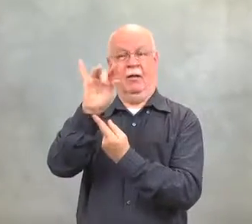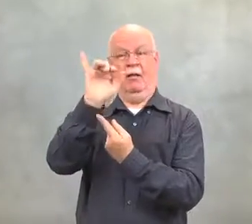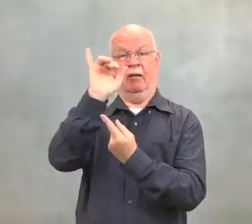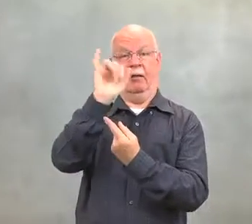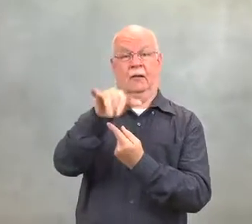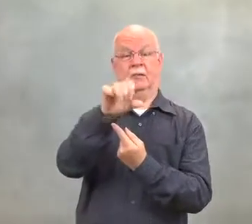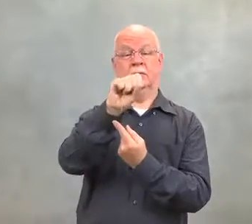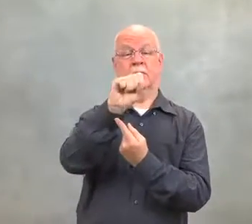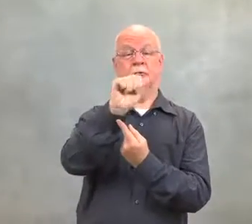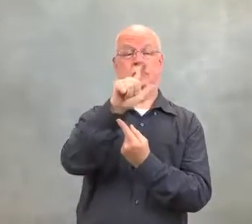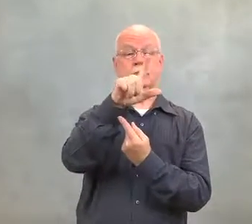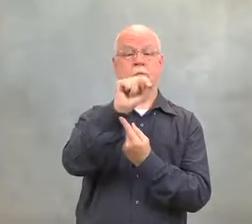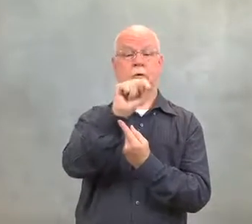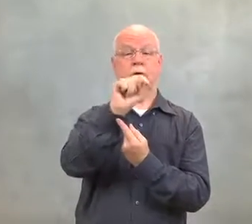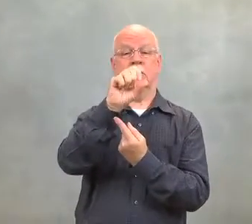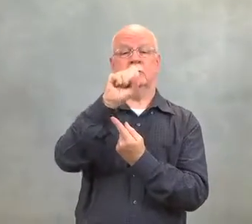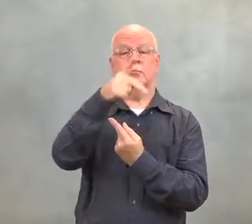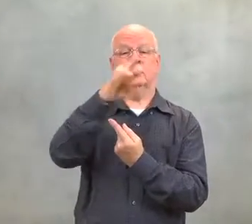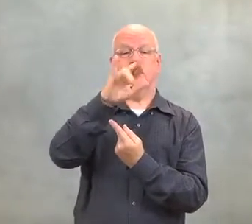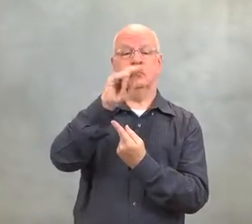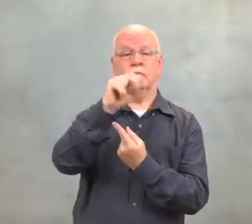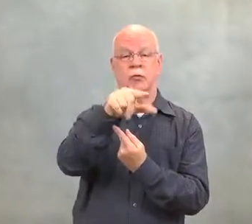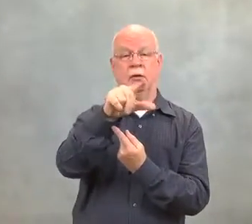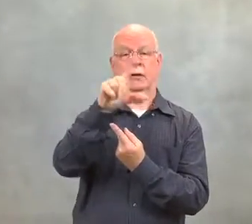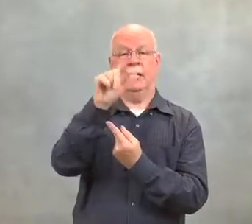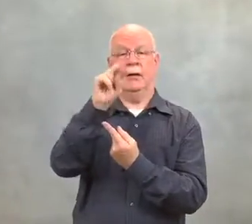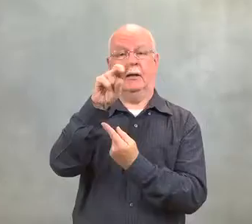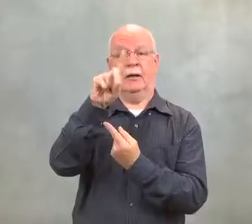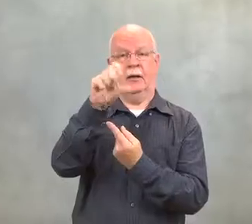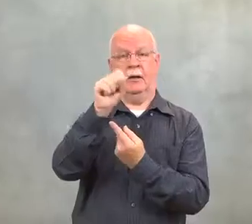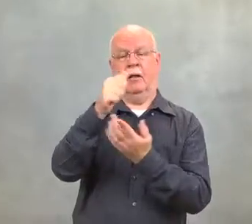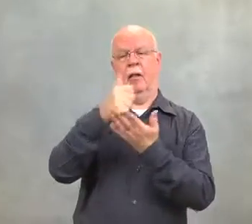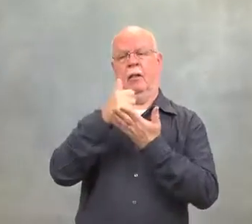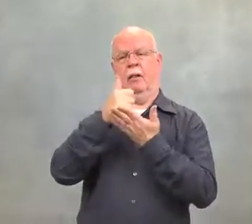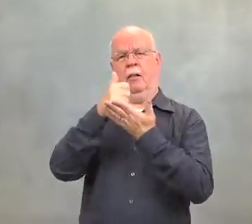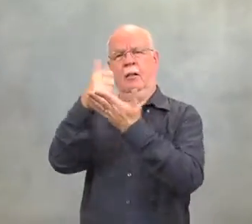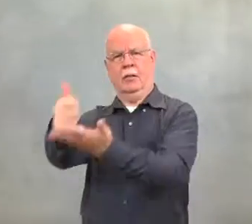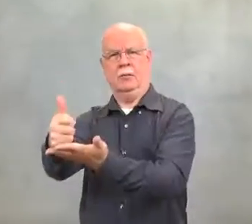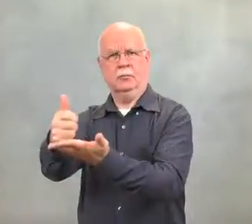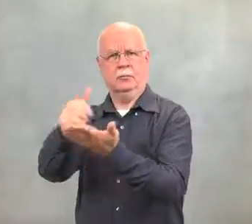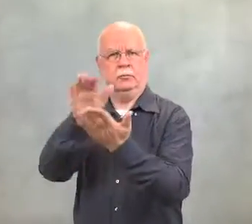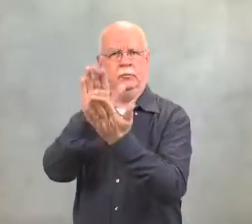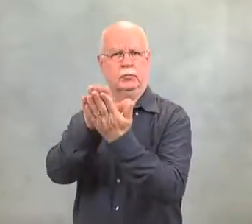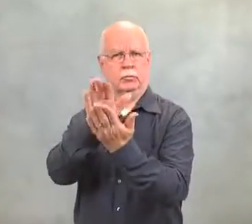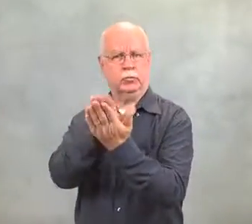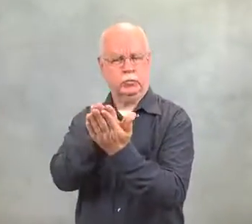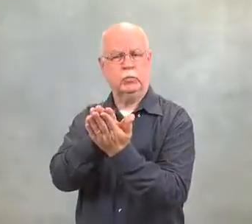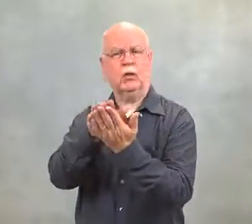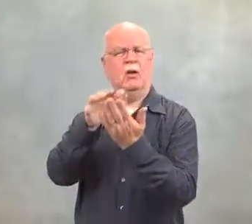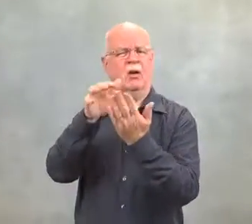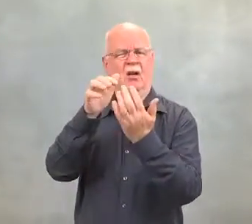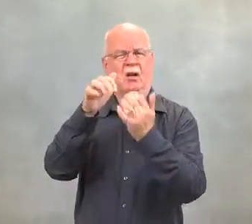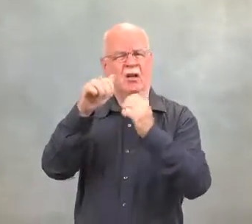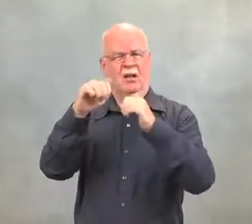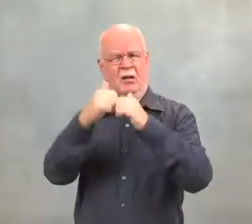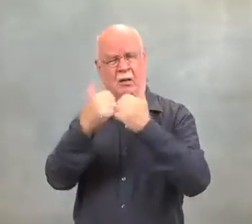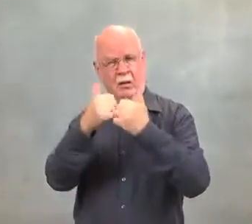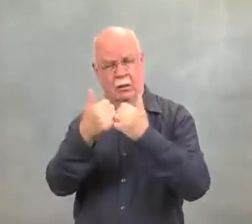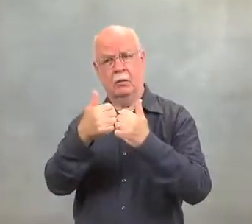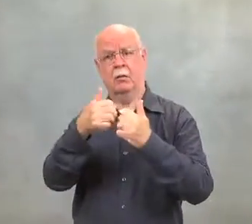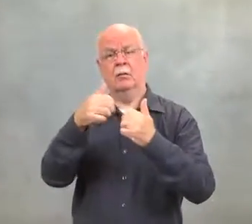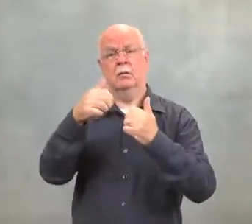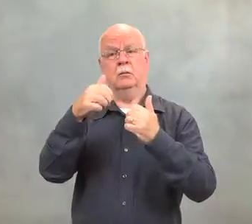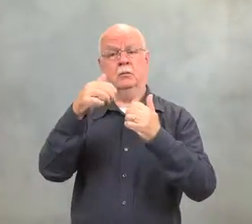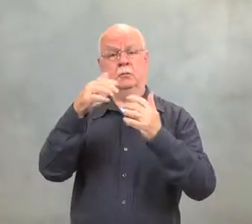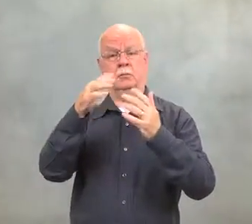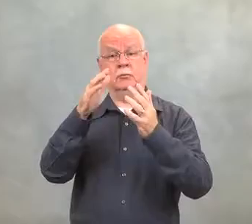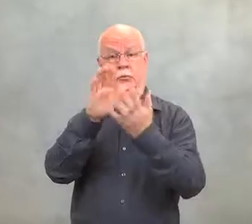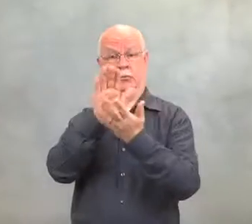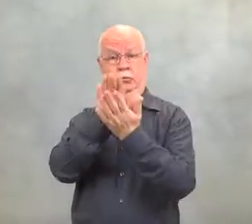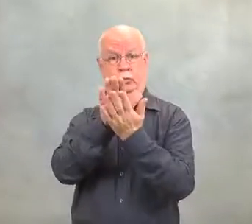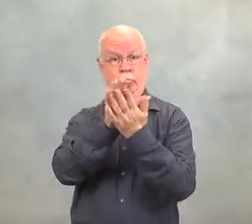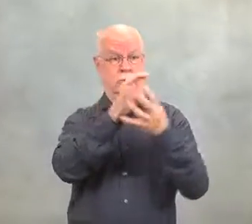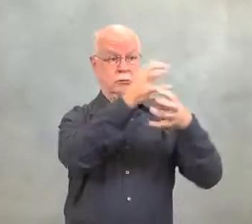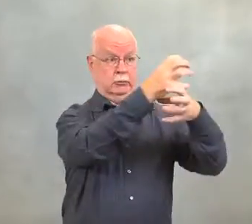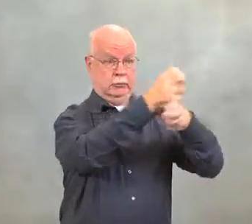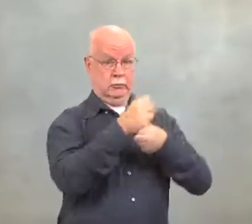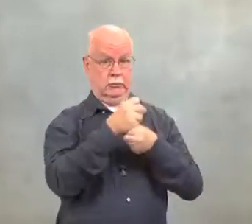How did these salt spring lands help the school?